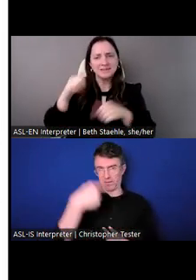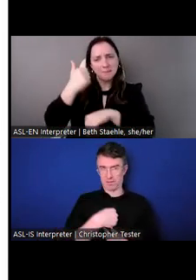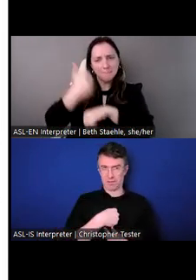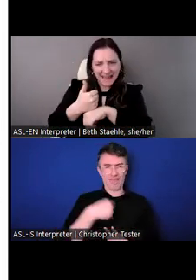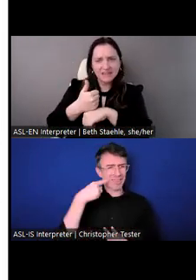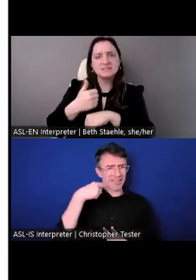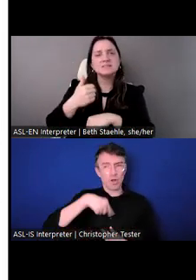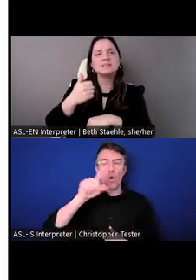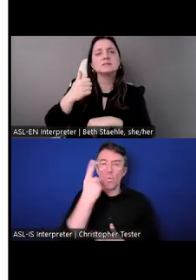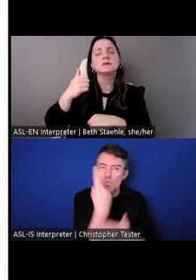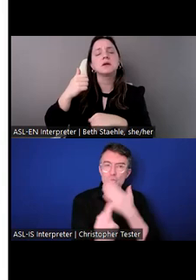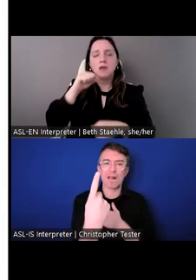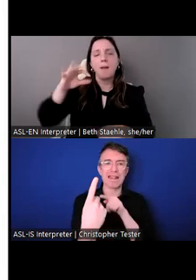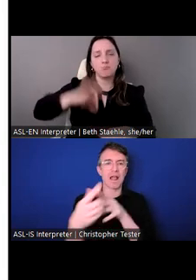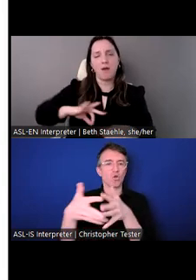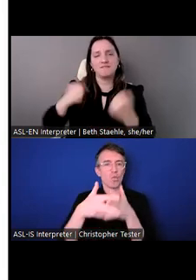and workers' rights organizations.